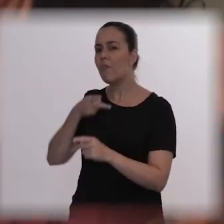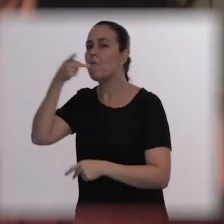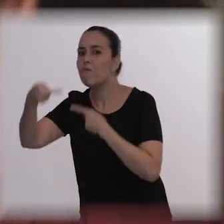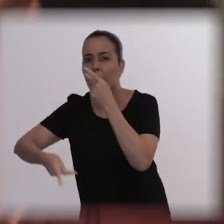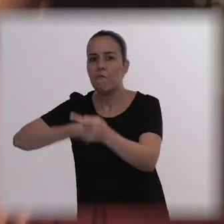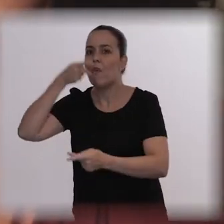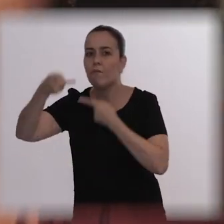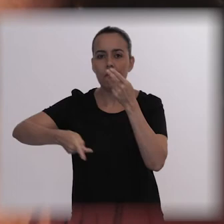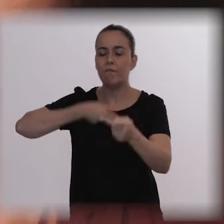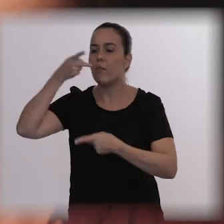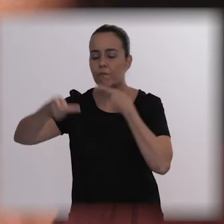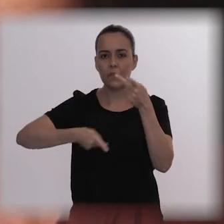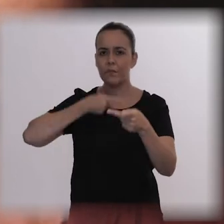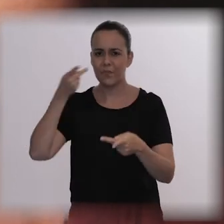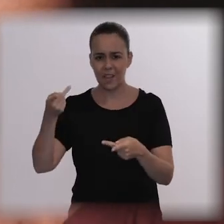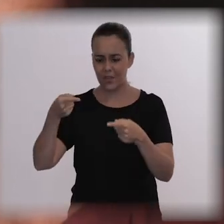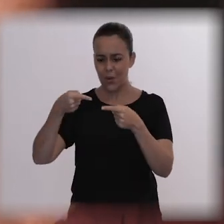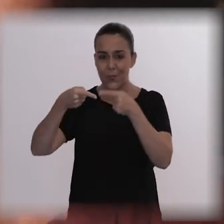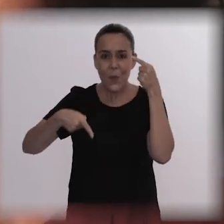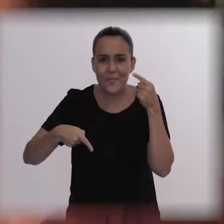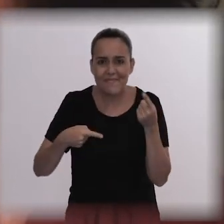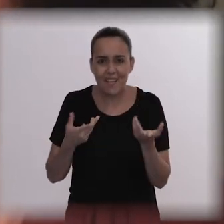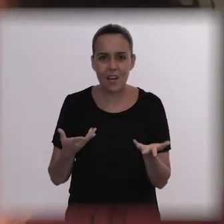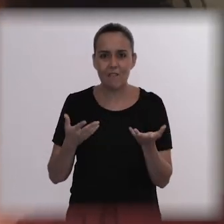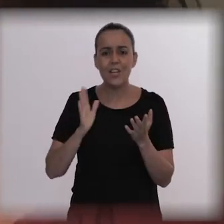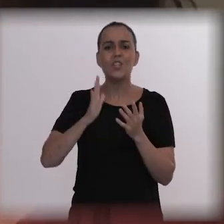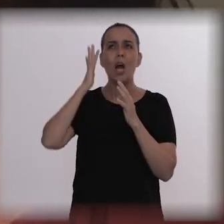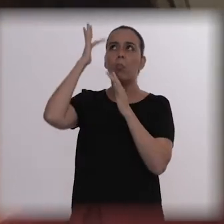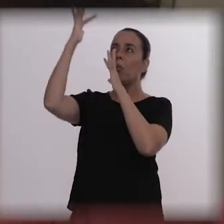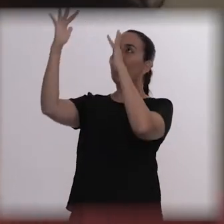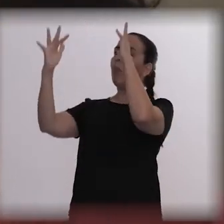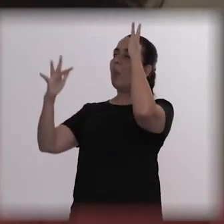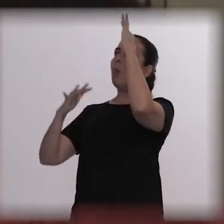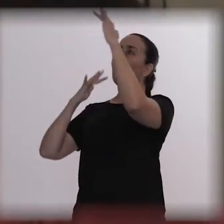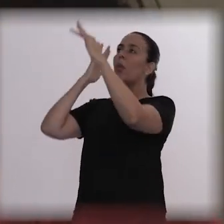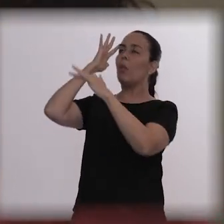nonsense, he was delusional about being